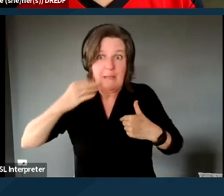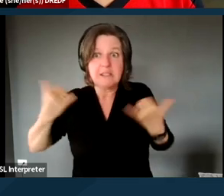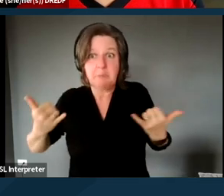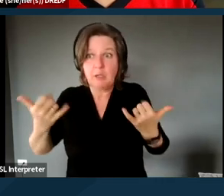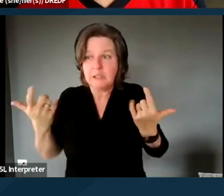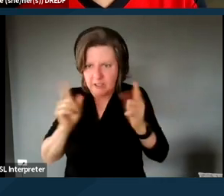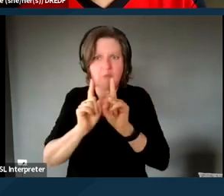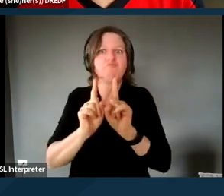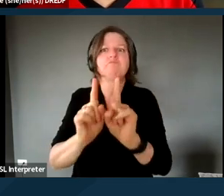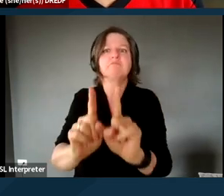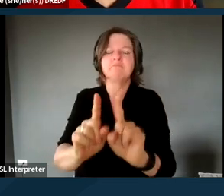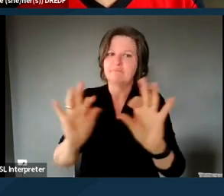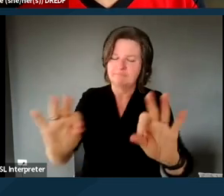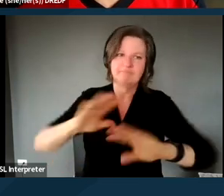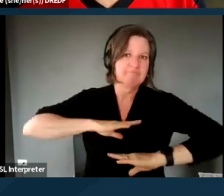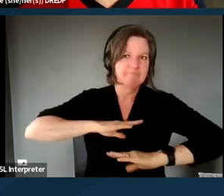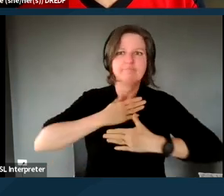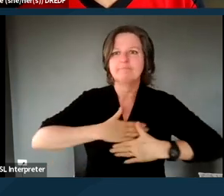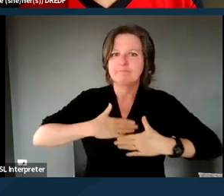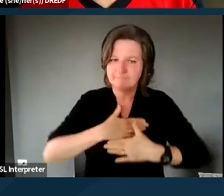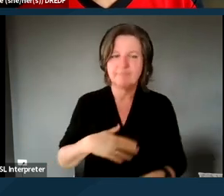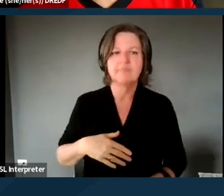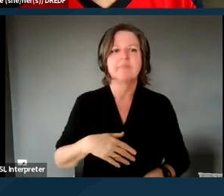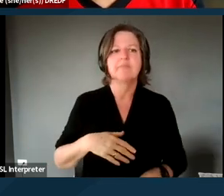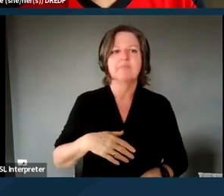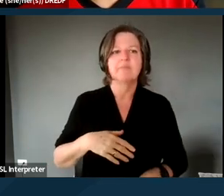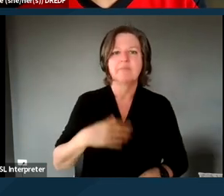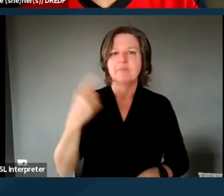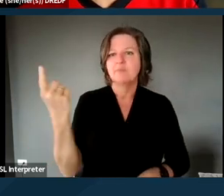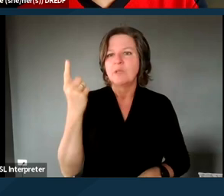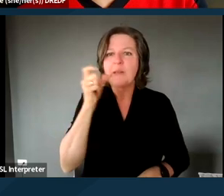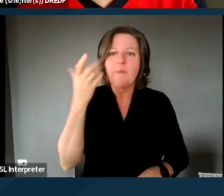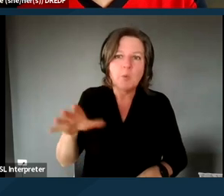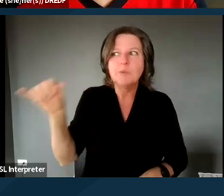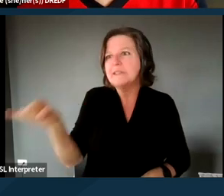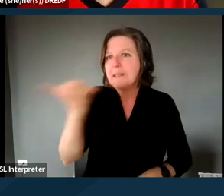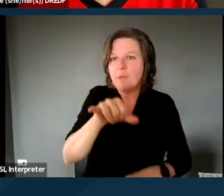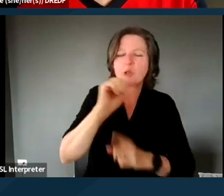or in a similar situation than someone who seems to have